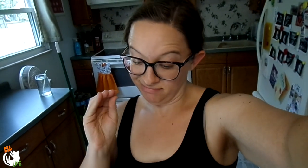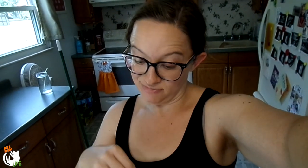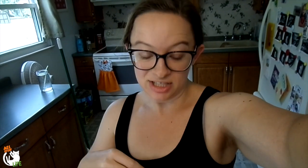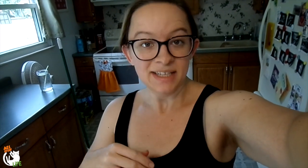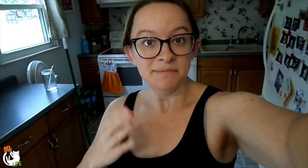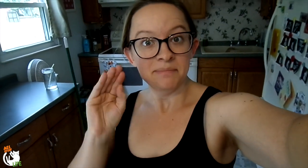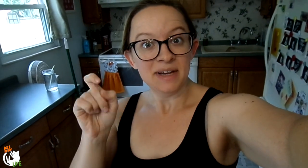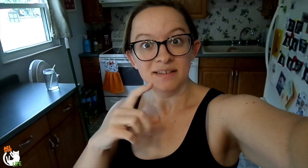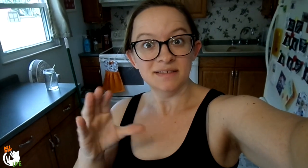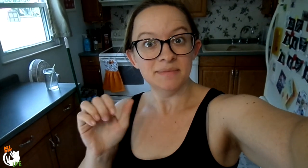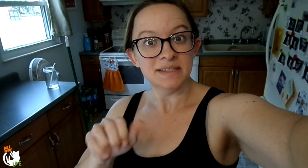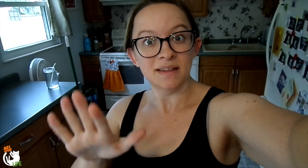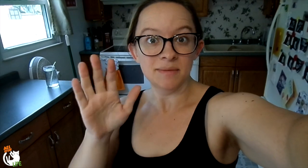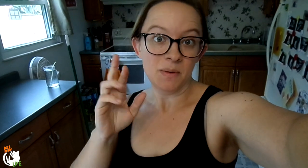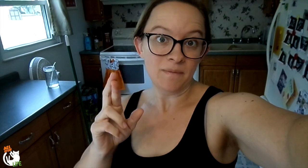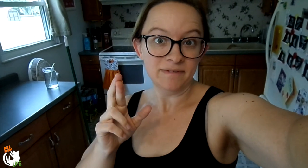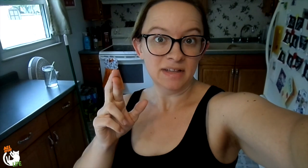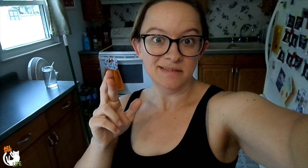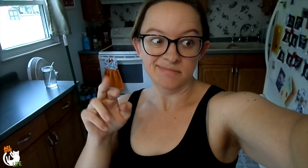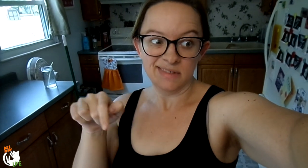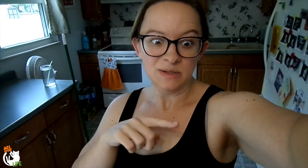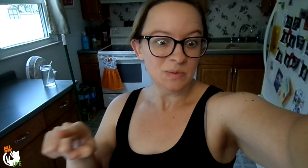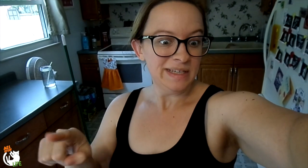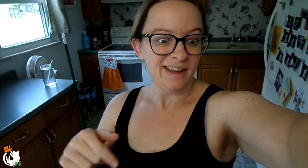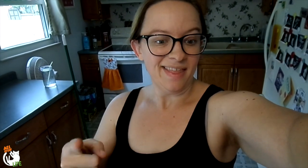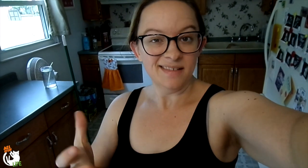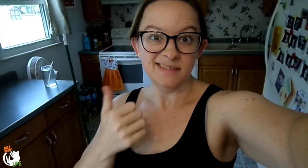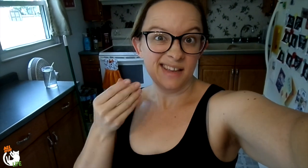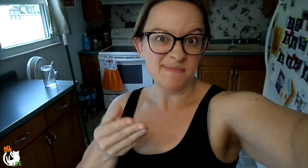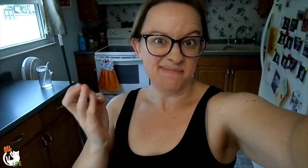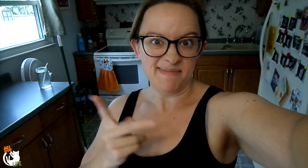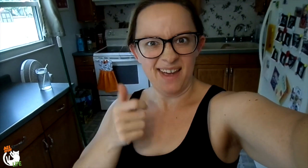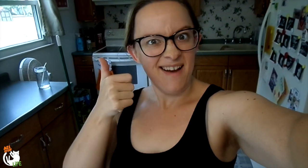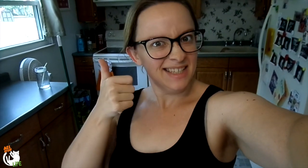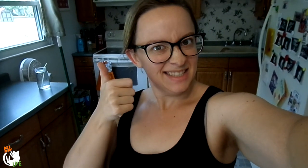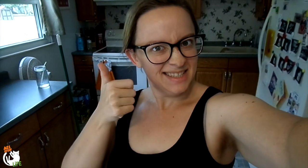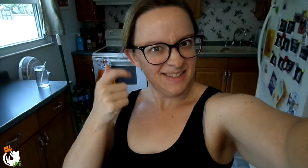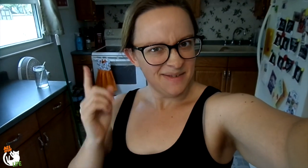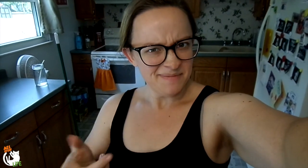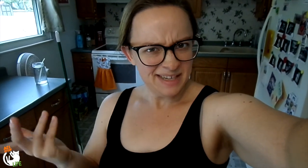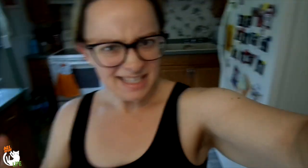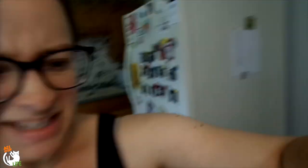So that's what I'm doing. Putting them in a box and sending them out. Hopefully do that this week and then get some money!